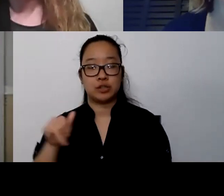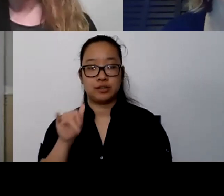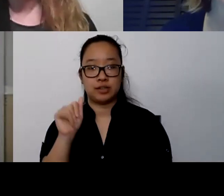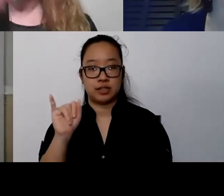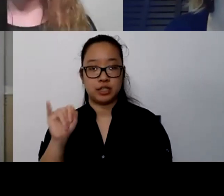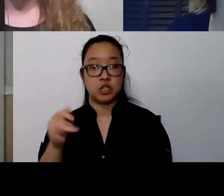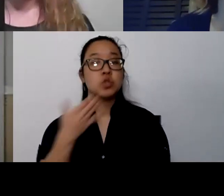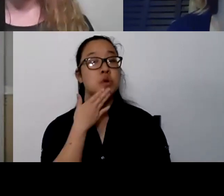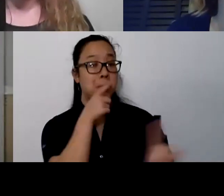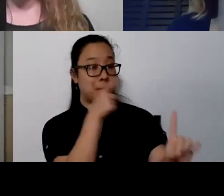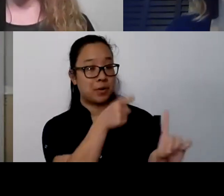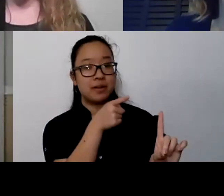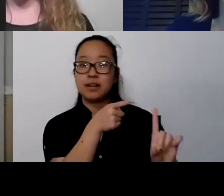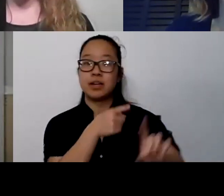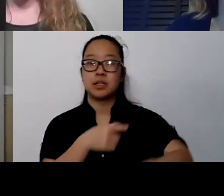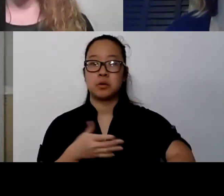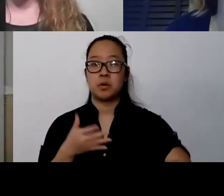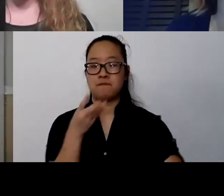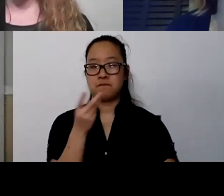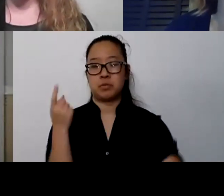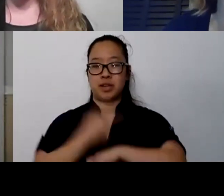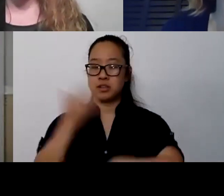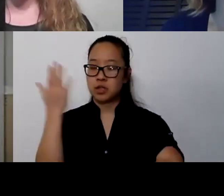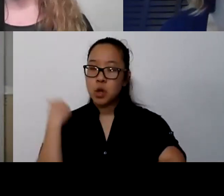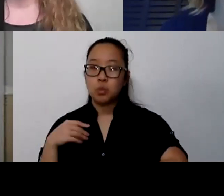and we started talking about COVID silver linings.